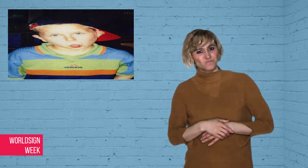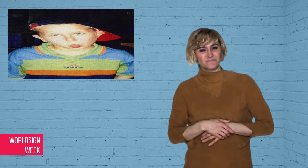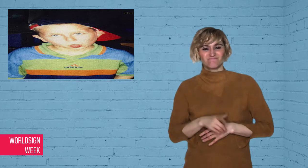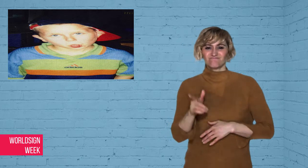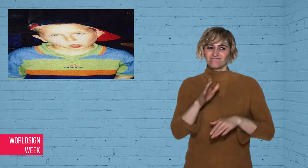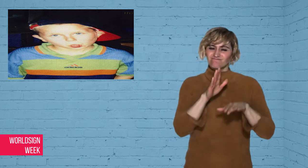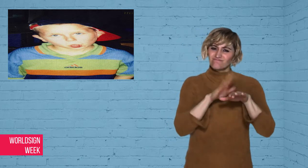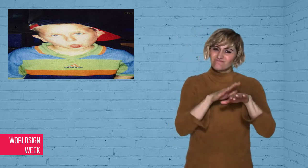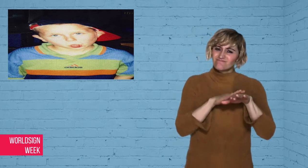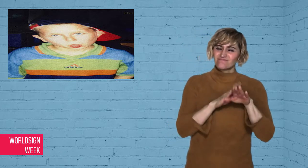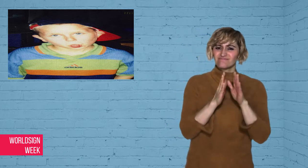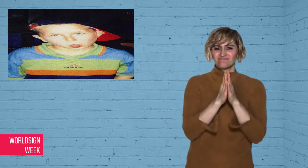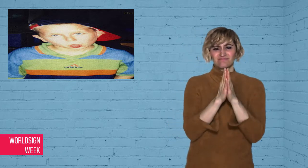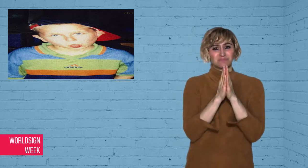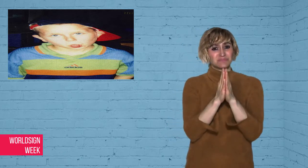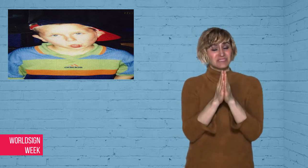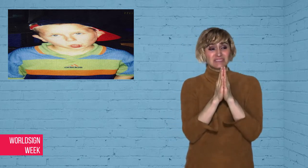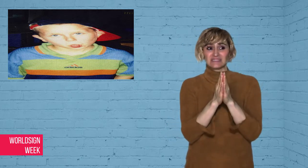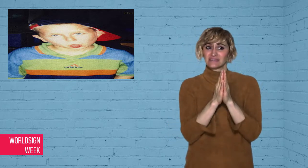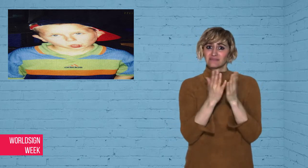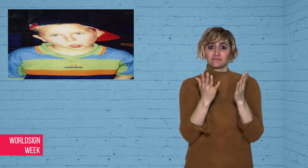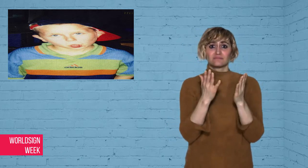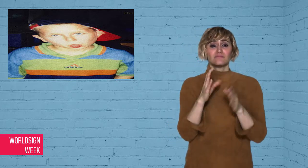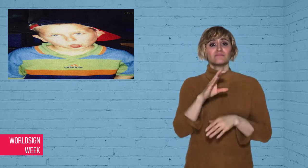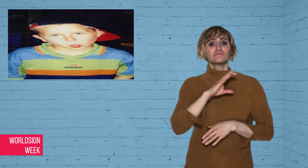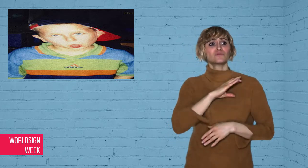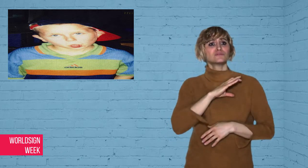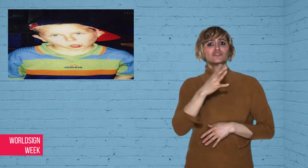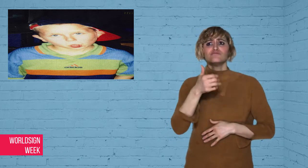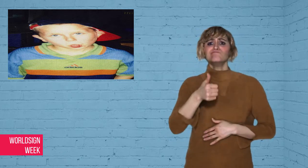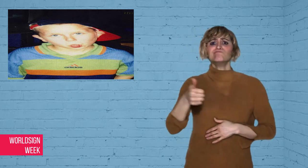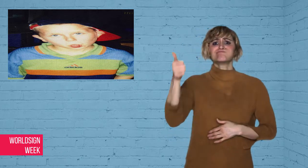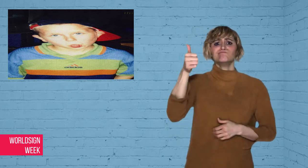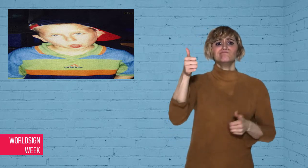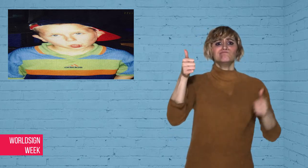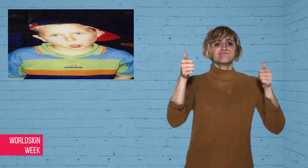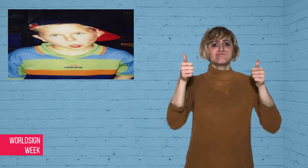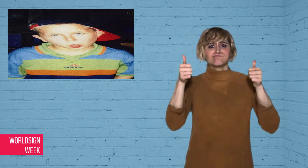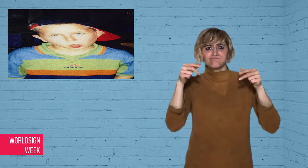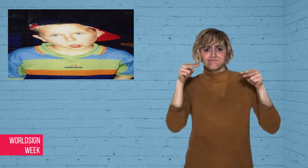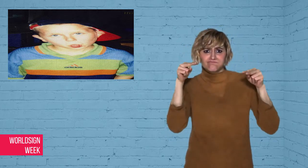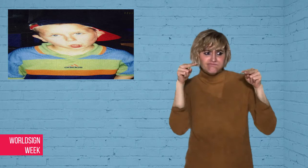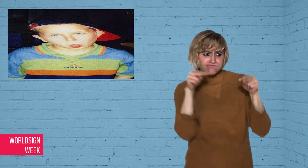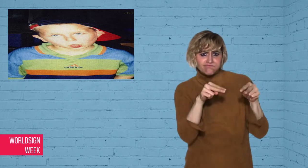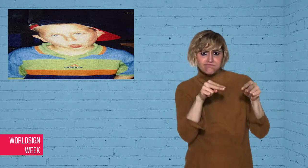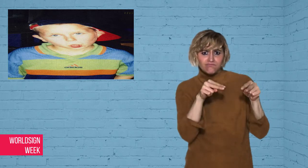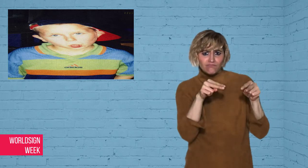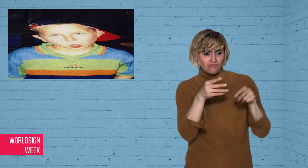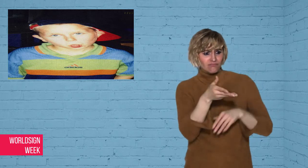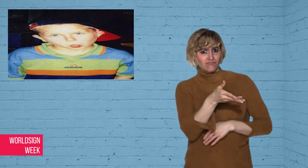experiment”, and that the program must